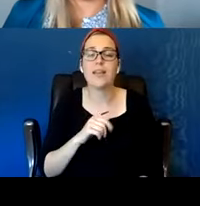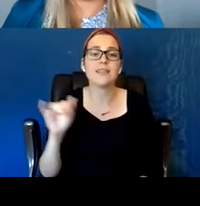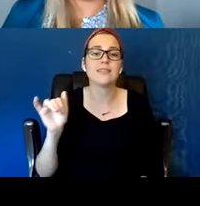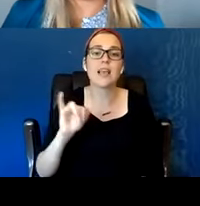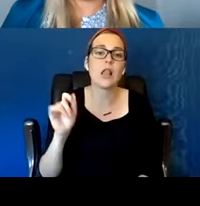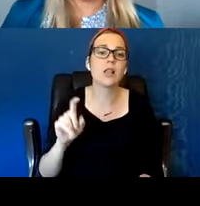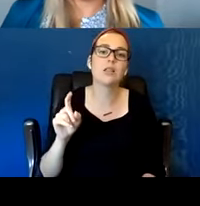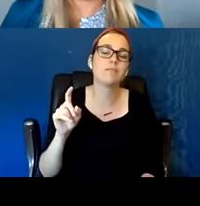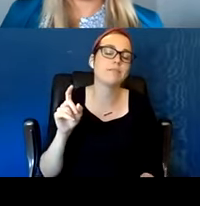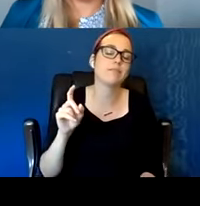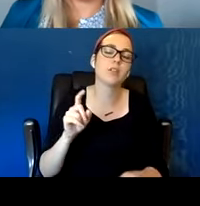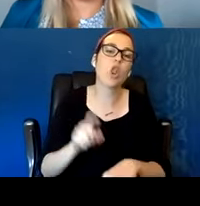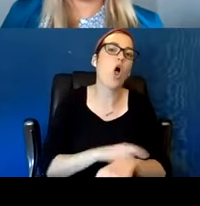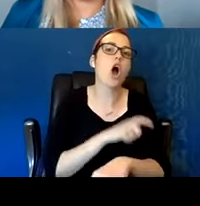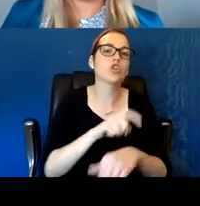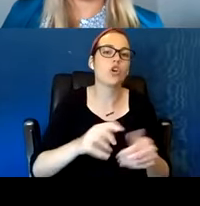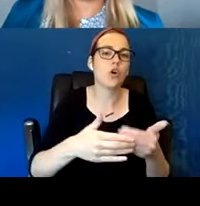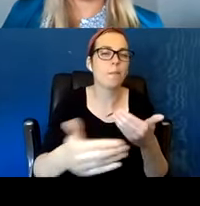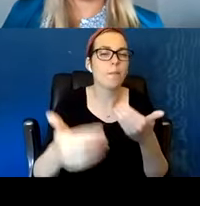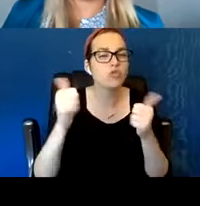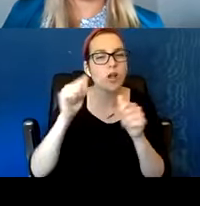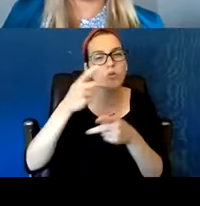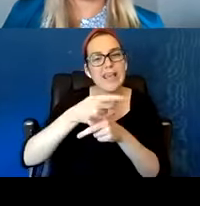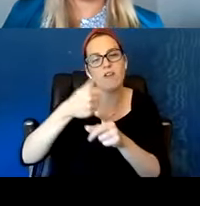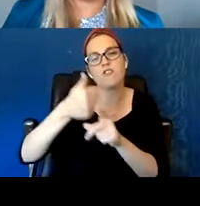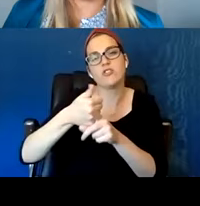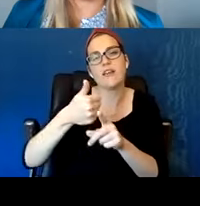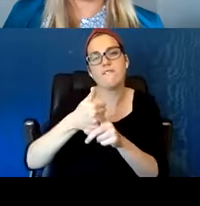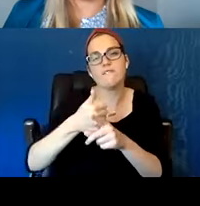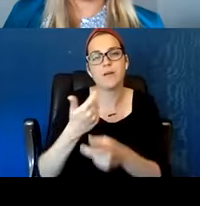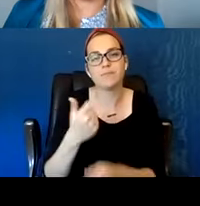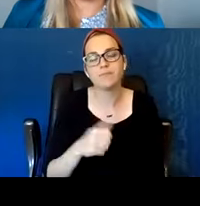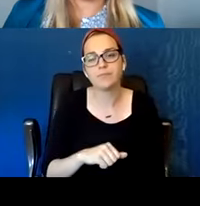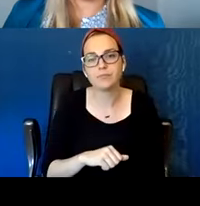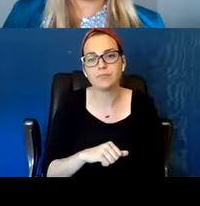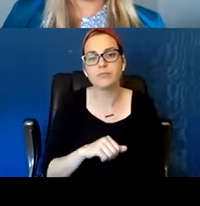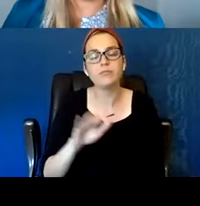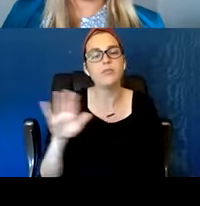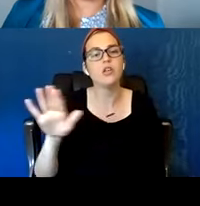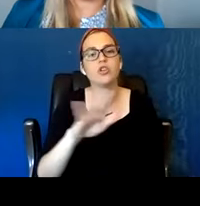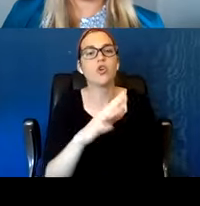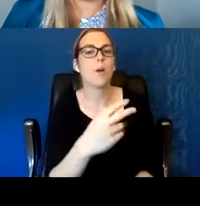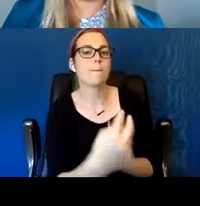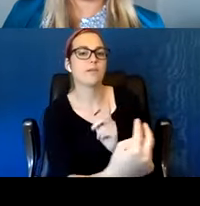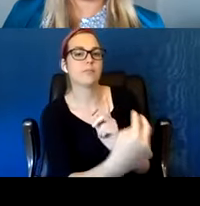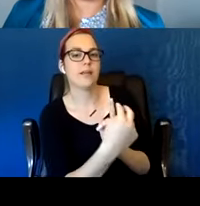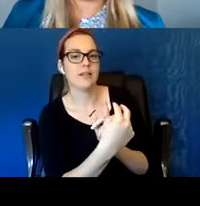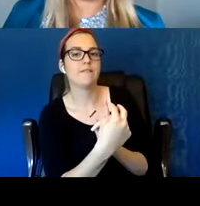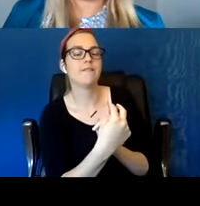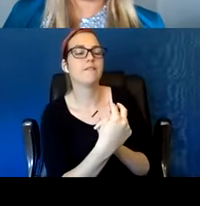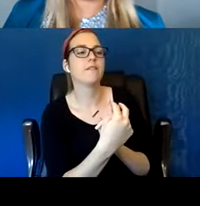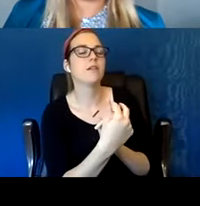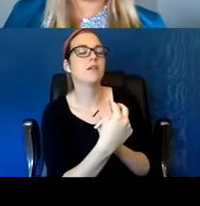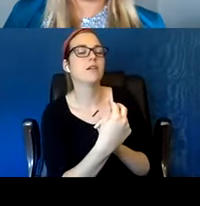Just take care of you because in your eyes looking at us, we see some hope and we want you guys to be good too.